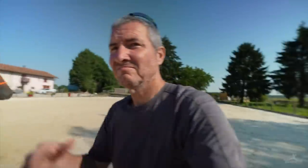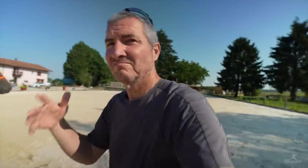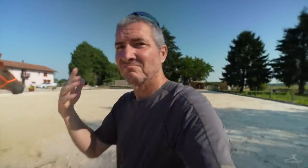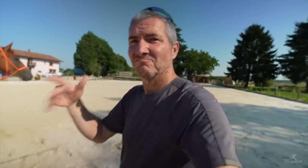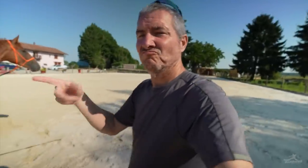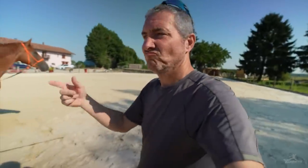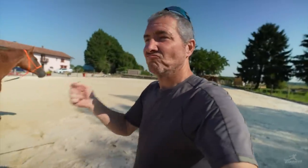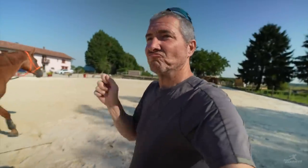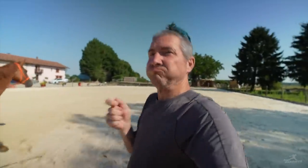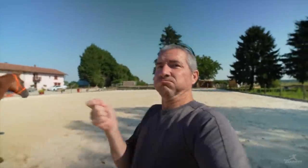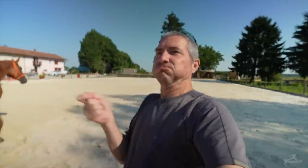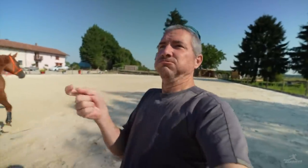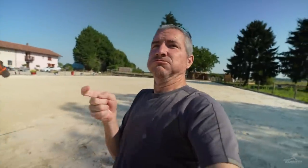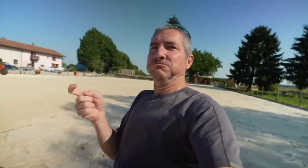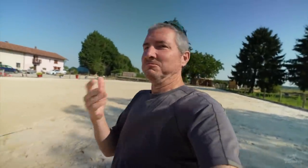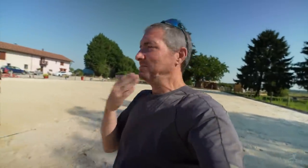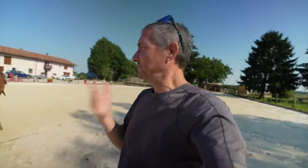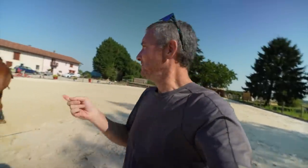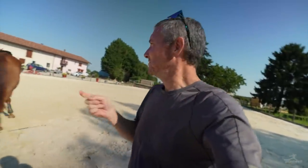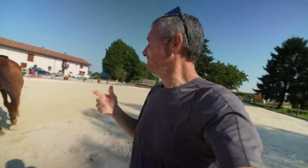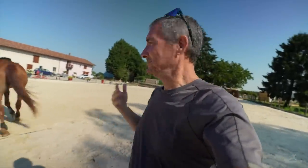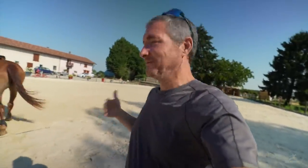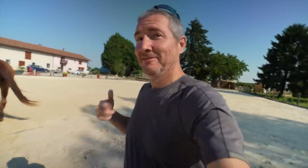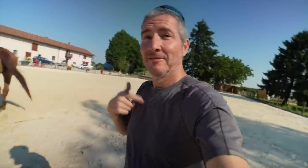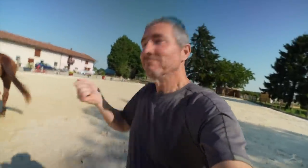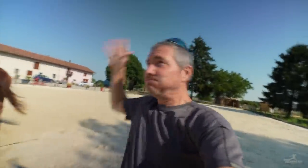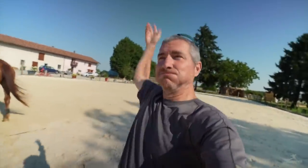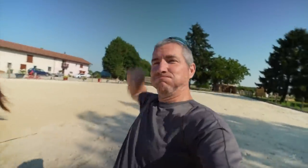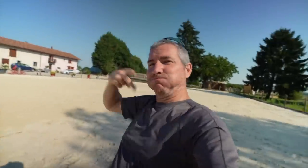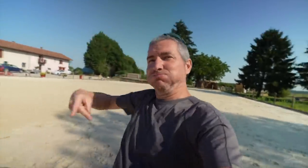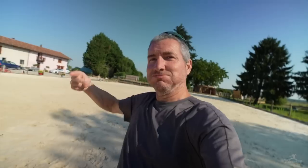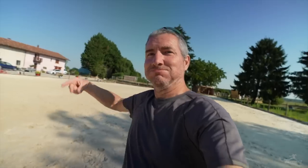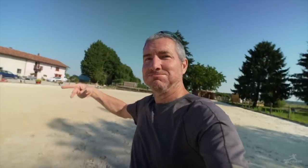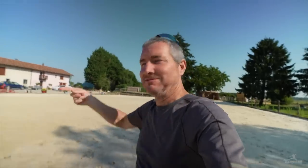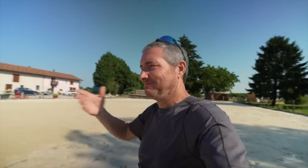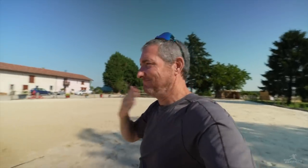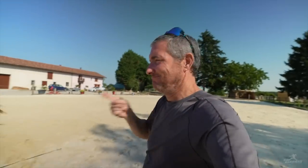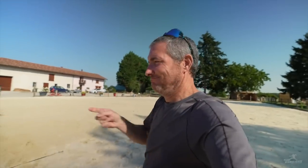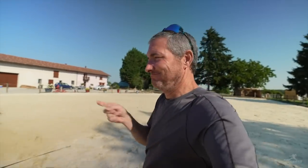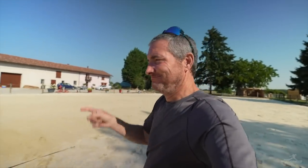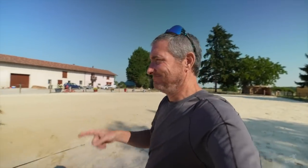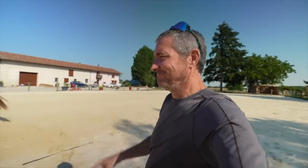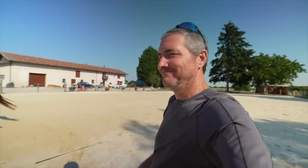Wow. She has a firm hold on the horse. That’s good control, I would be all over the place.